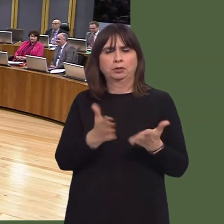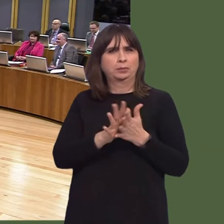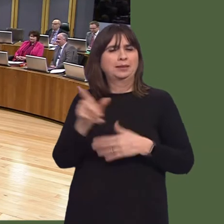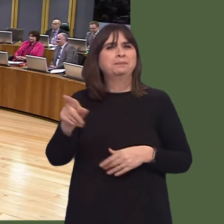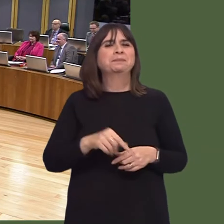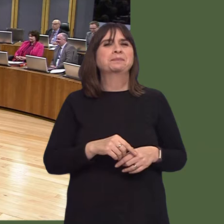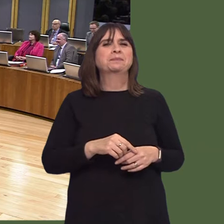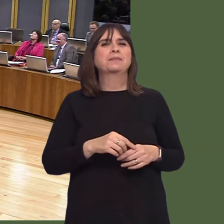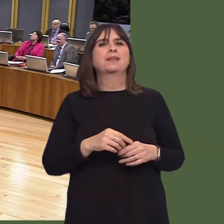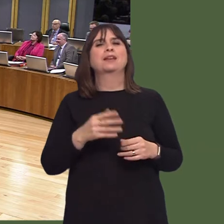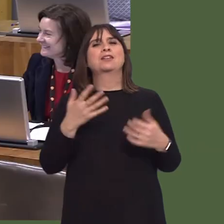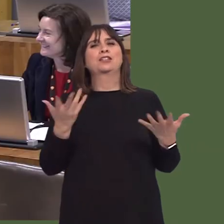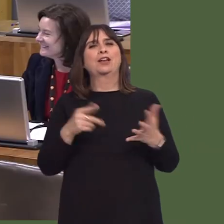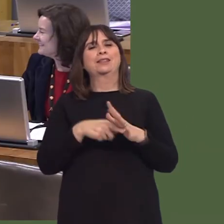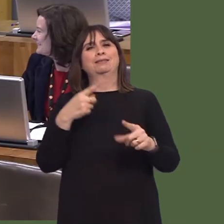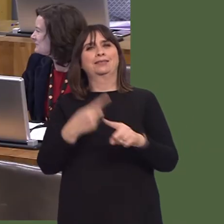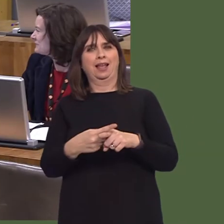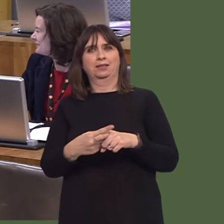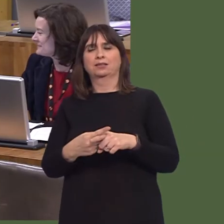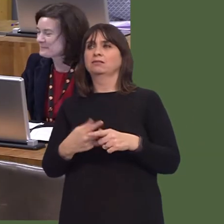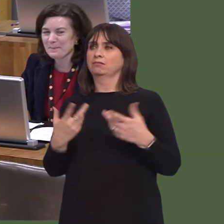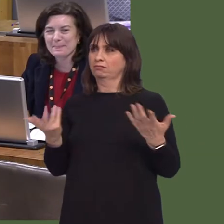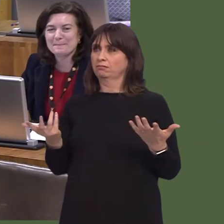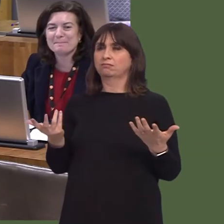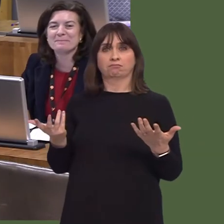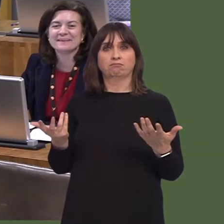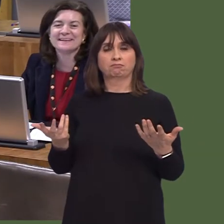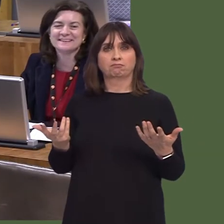how we take it forward, whether it's on a Wales basis or working with other countries in the UK.